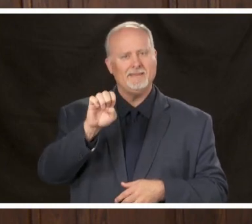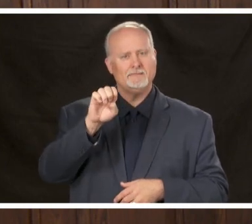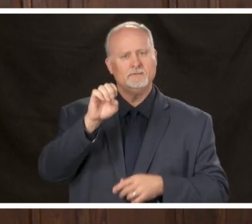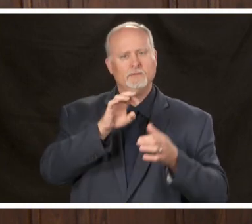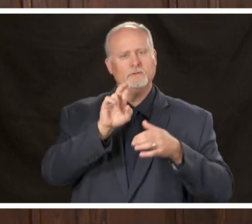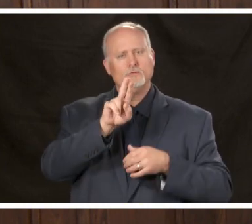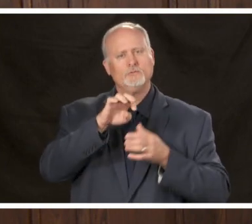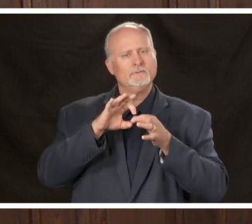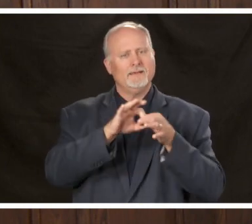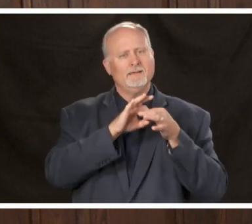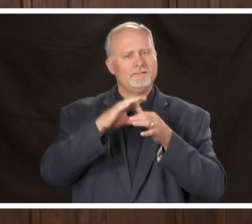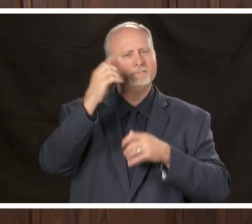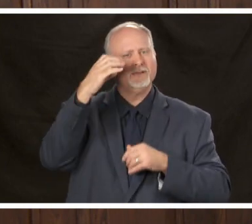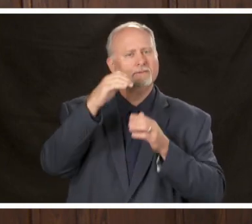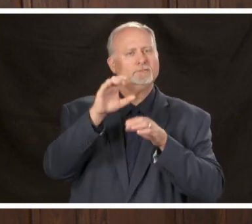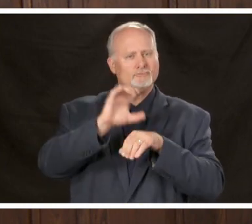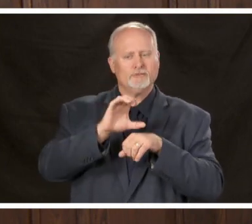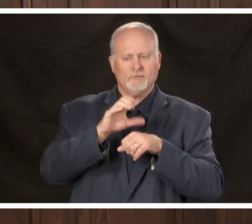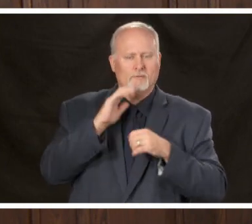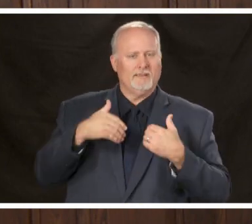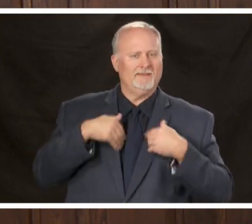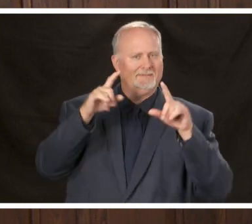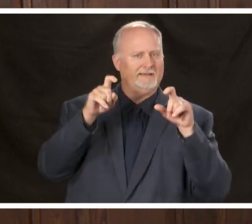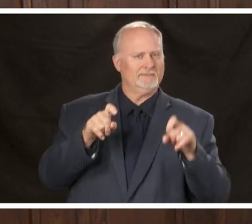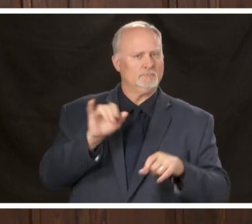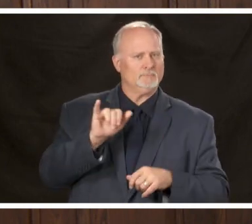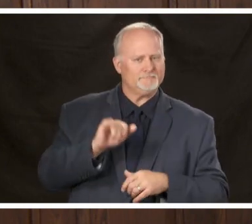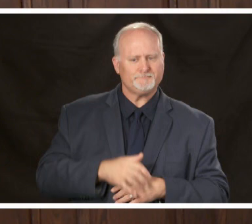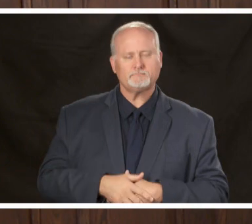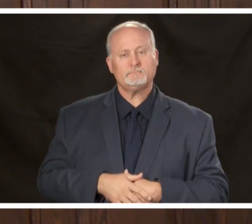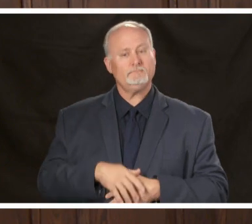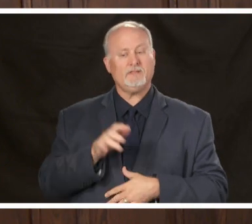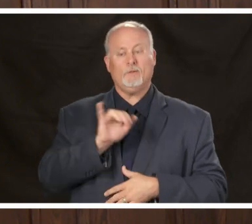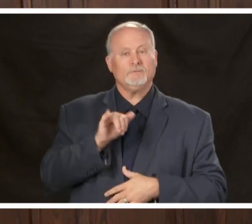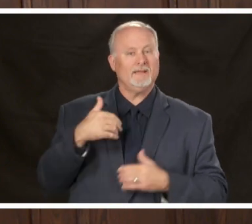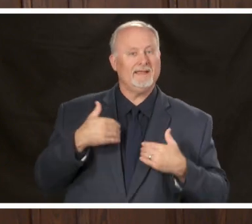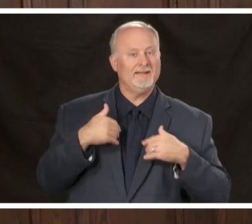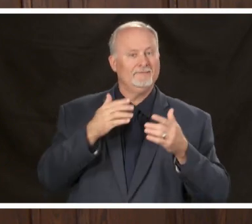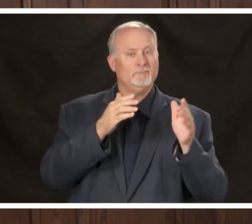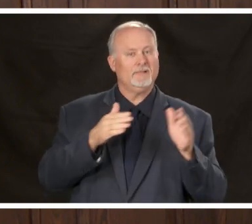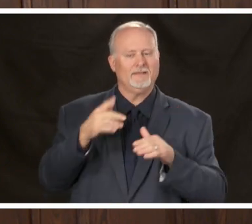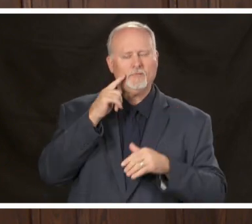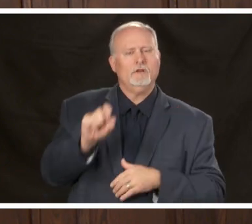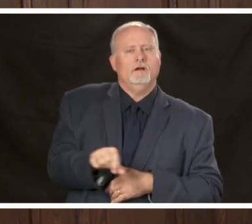Birmingham there are also plans being made for a another test site in the bush